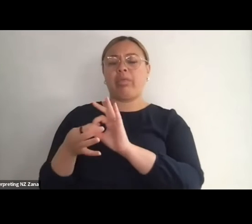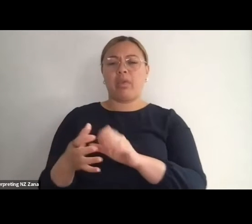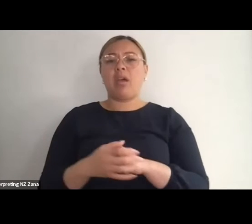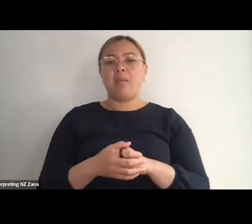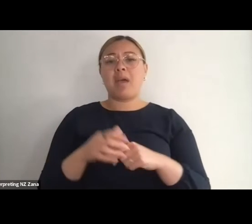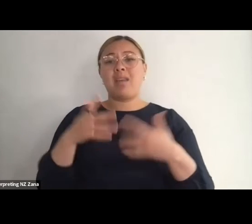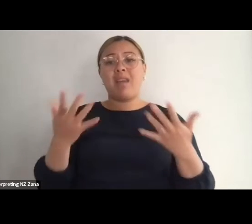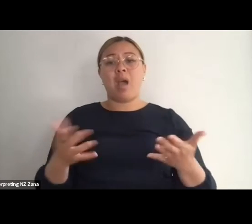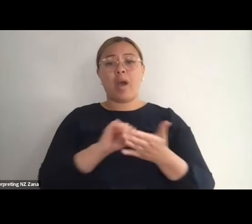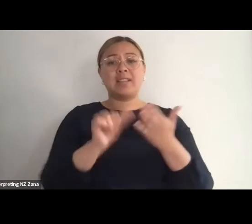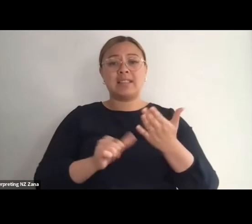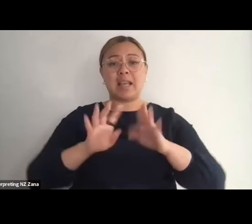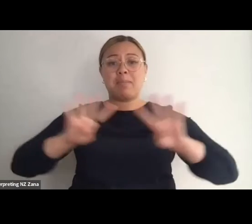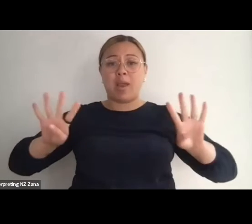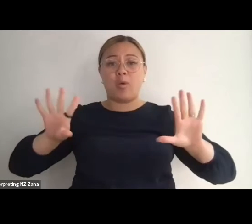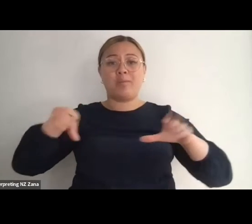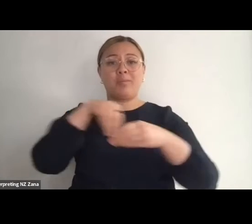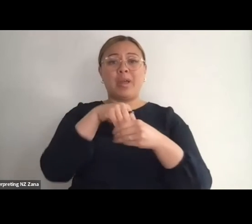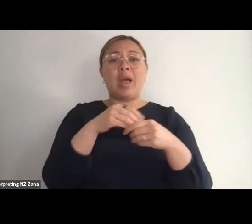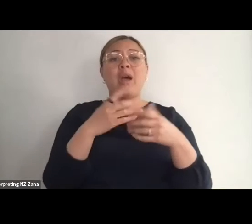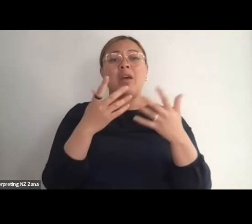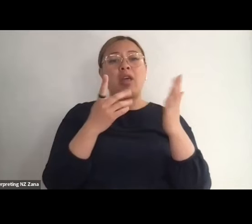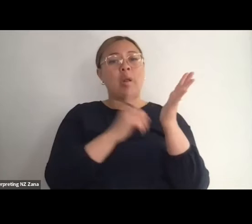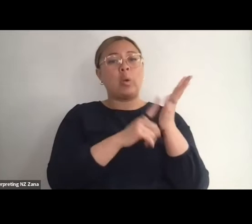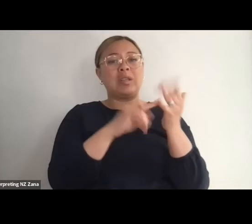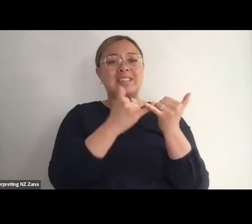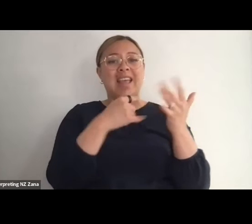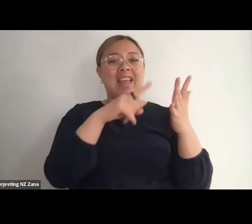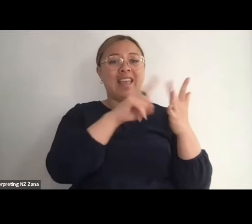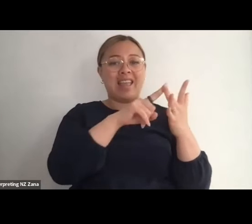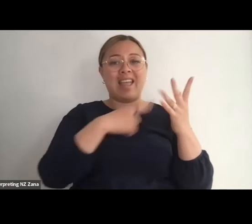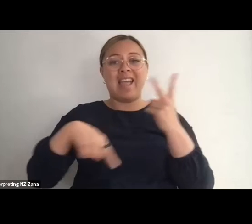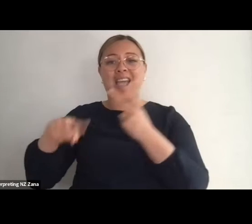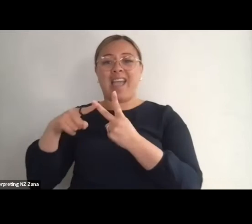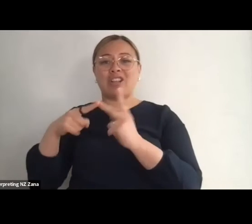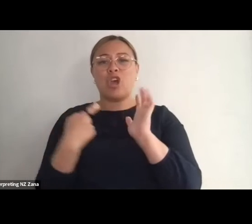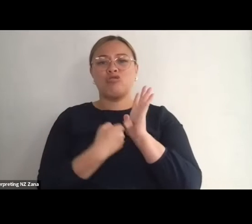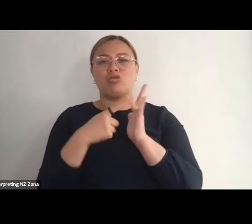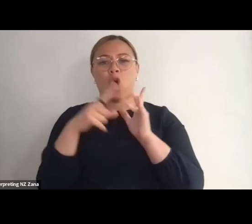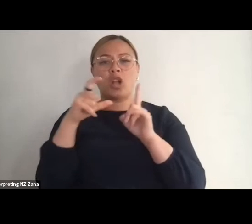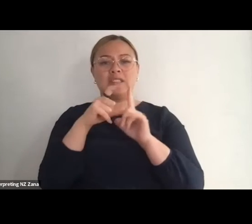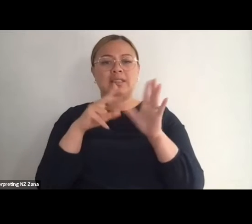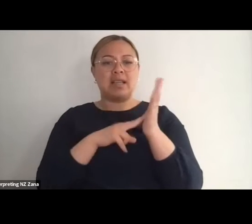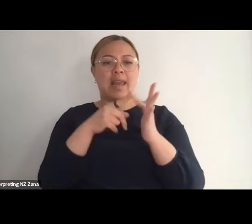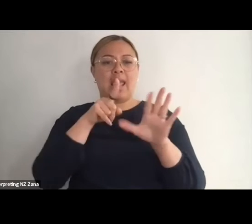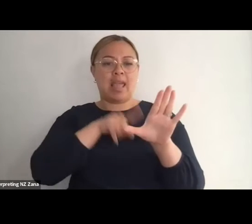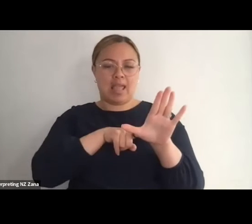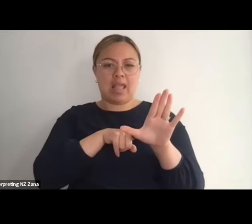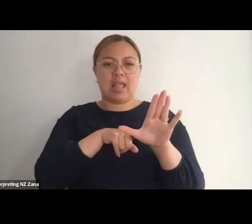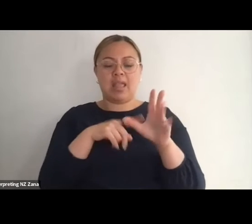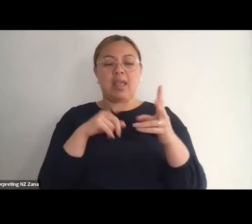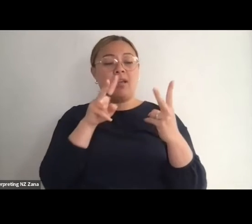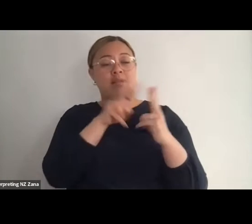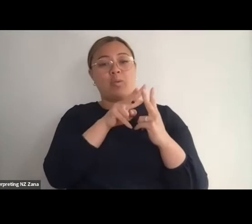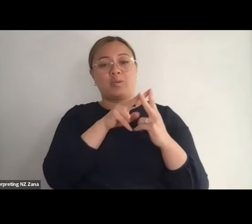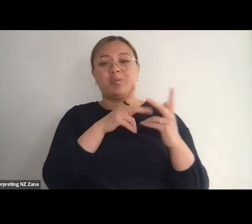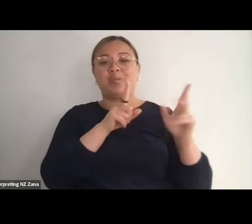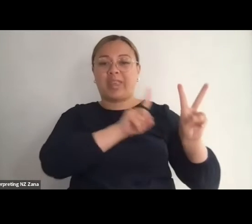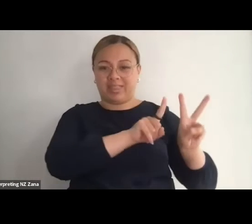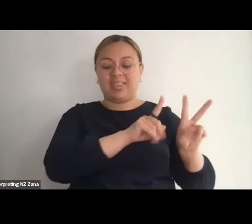with Lusi and Rodney. So without further ado, I just want to welcome you Claire and